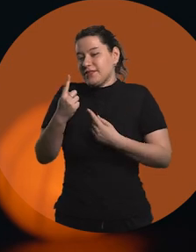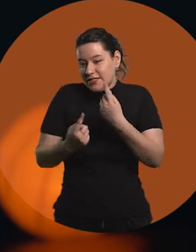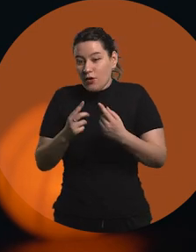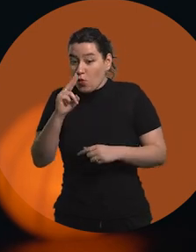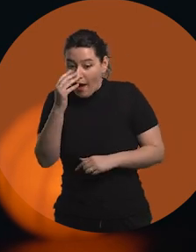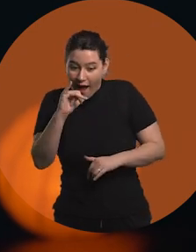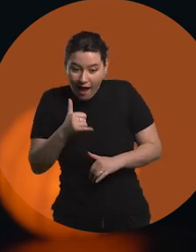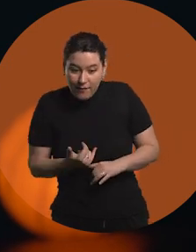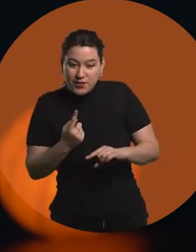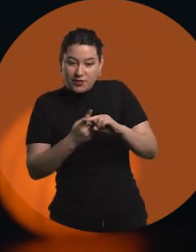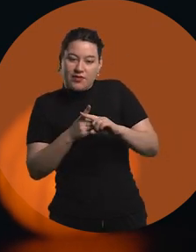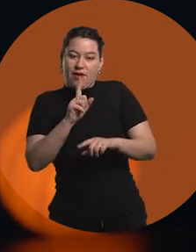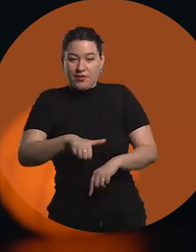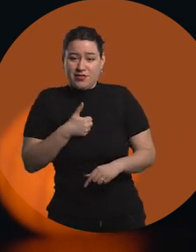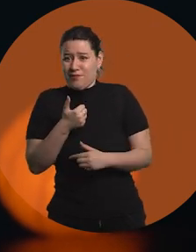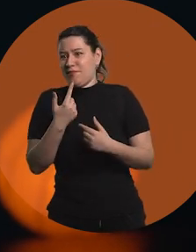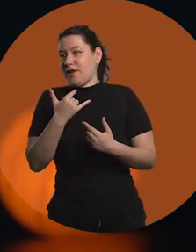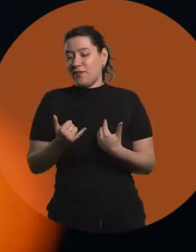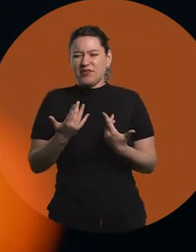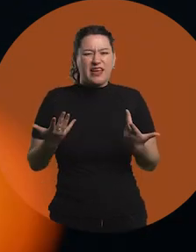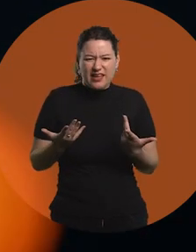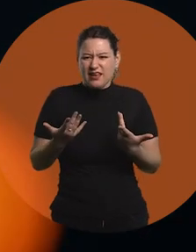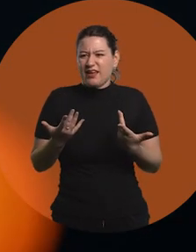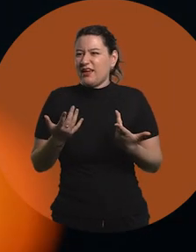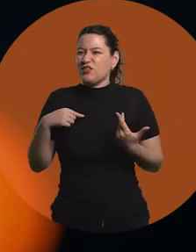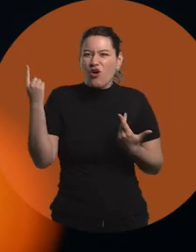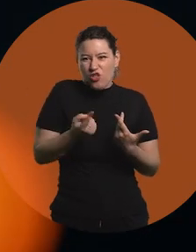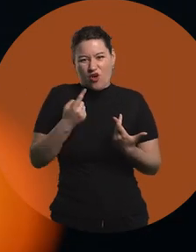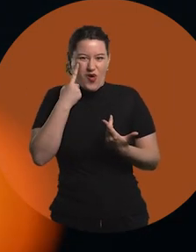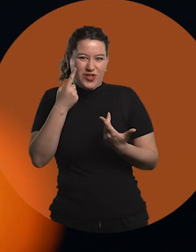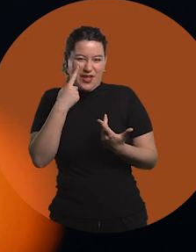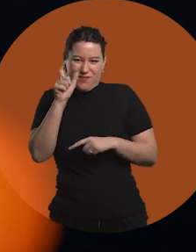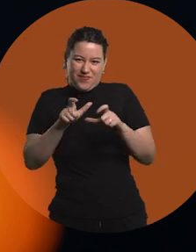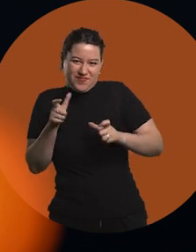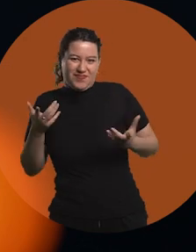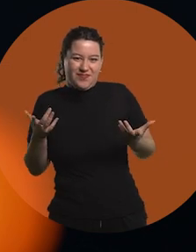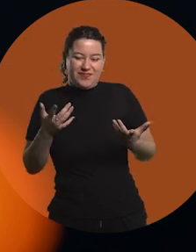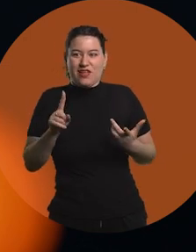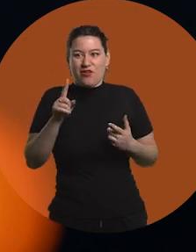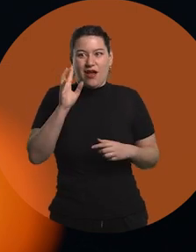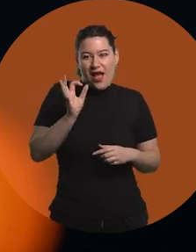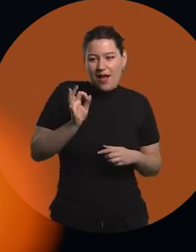the advantages of Uruguay. For example, in Uruguay we all know each other, we know that very well.